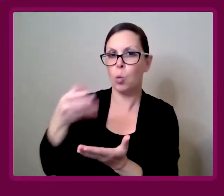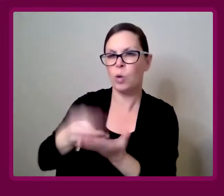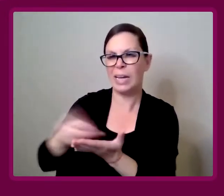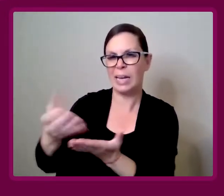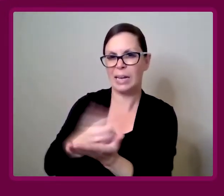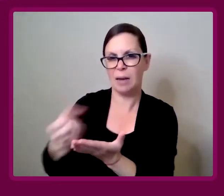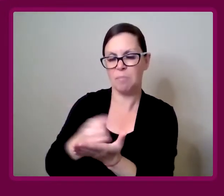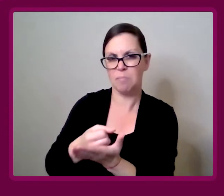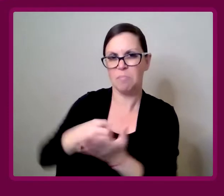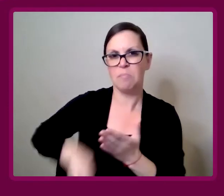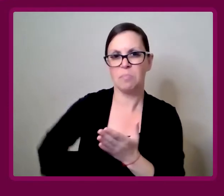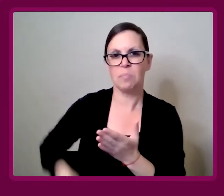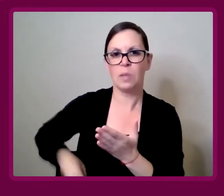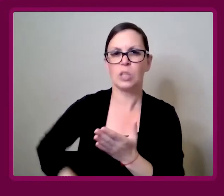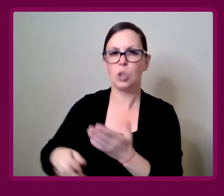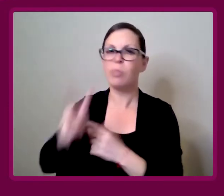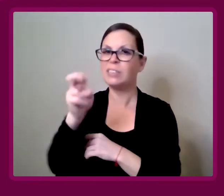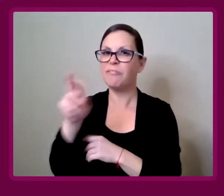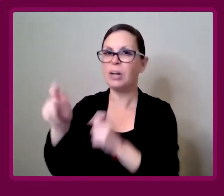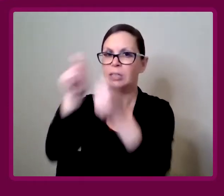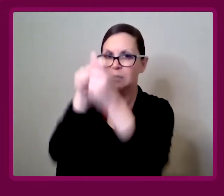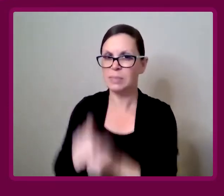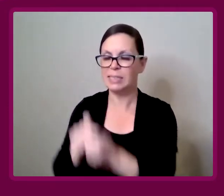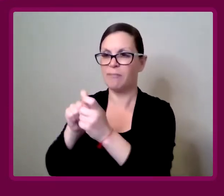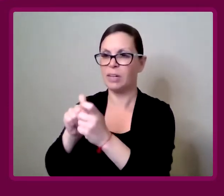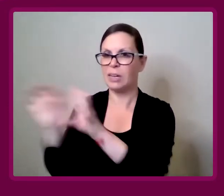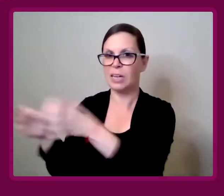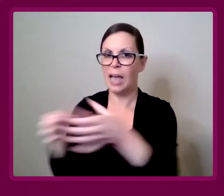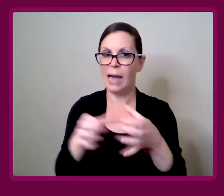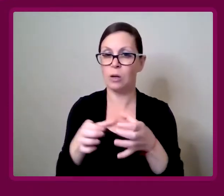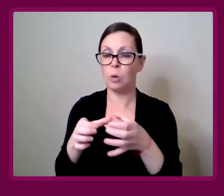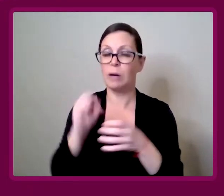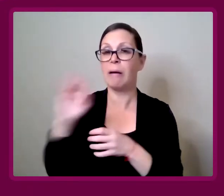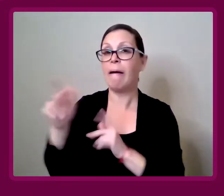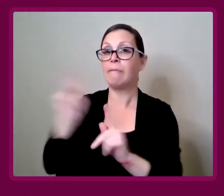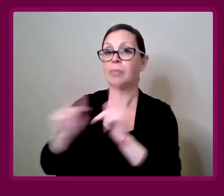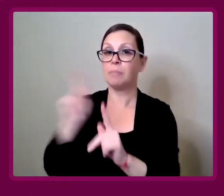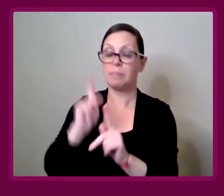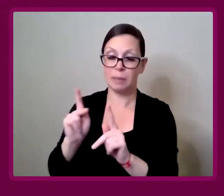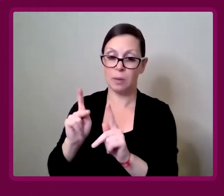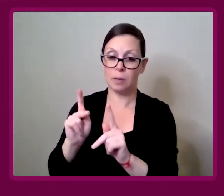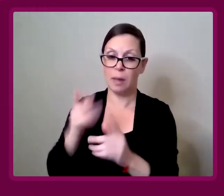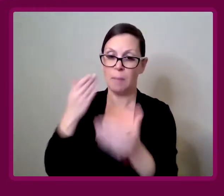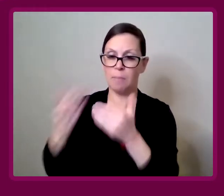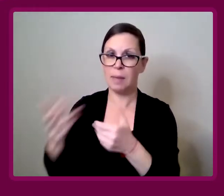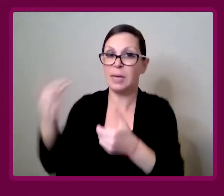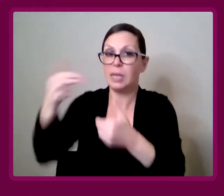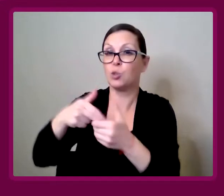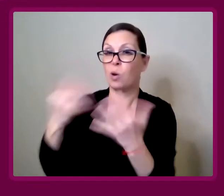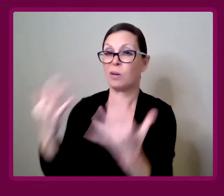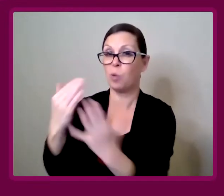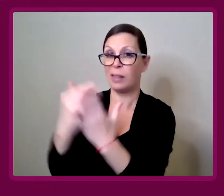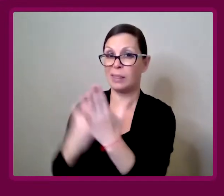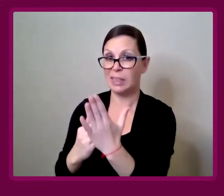in lower income. There's very specific categories of people that might be able to even join a waiting